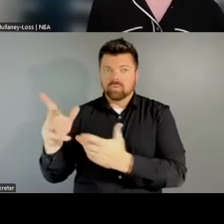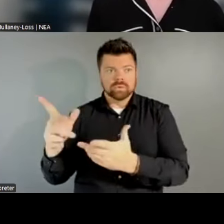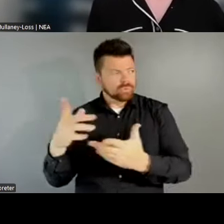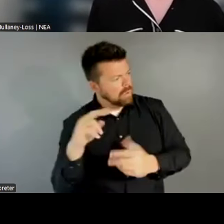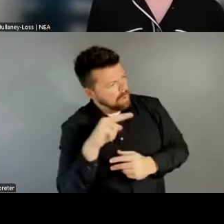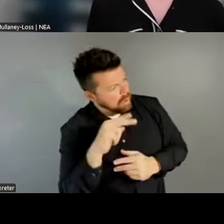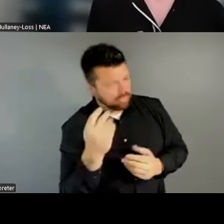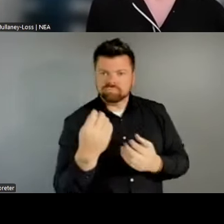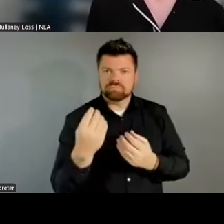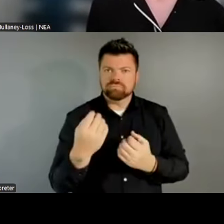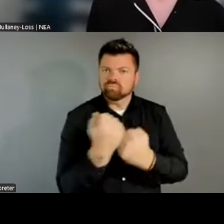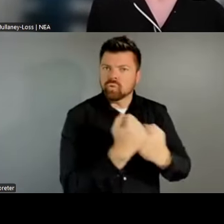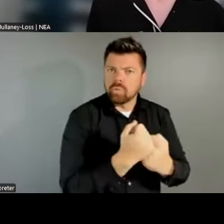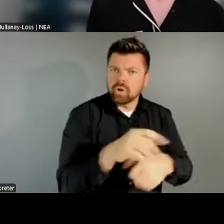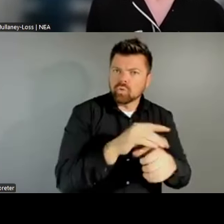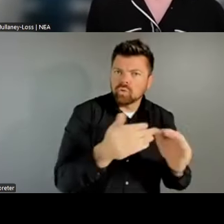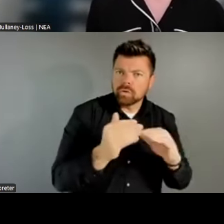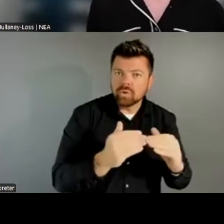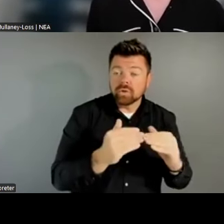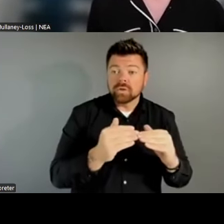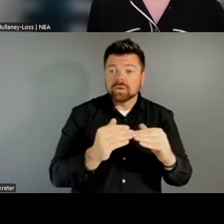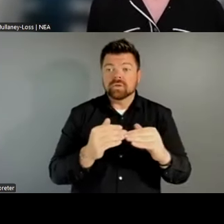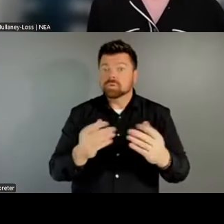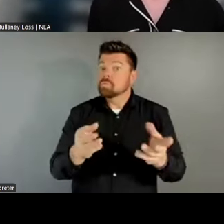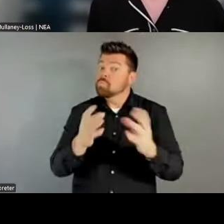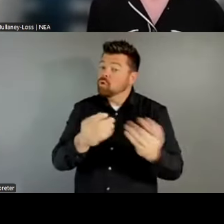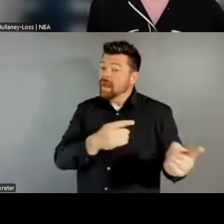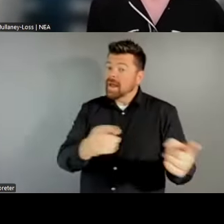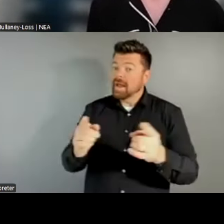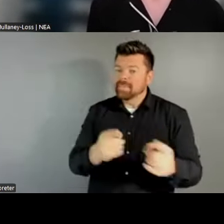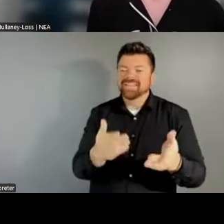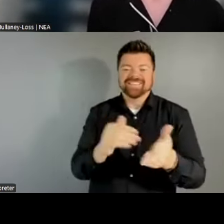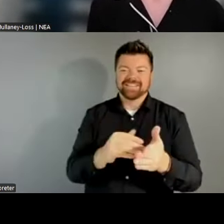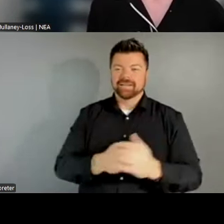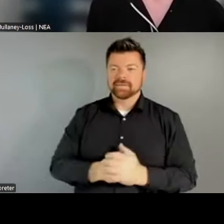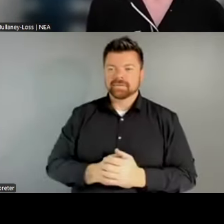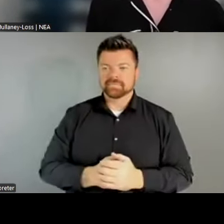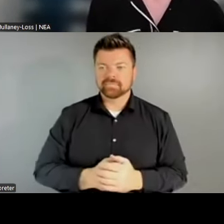would just say there's a lot more to come. And we, again, are only a third of the way through this